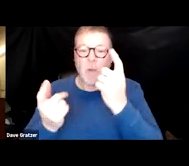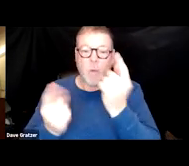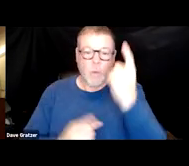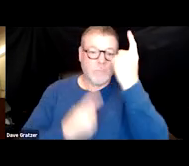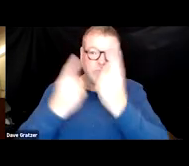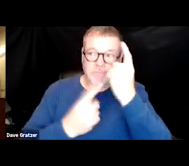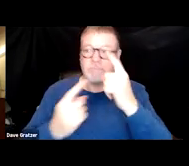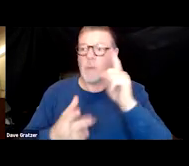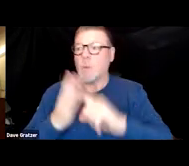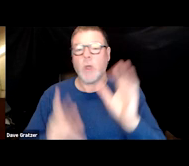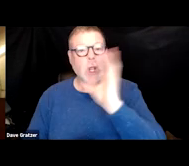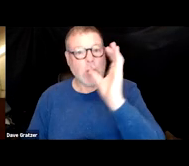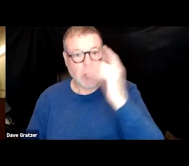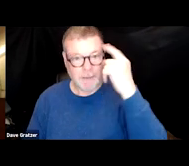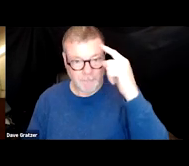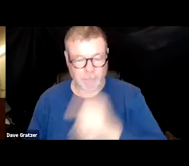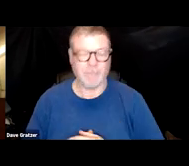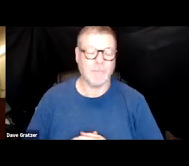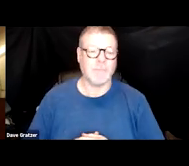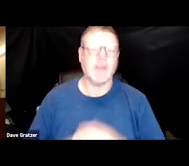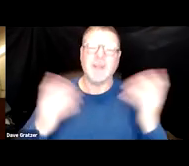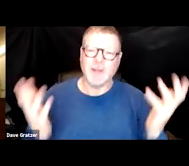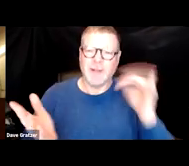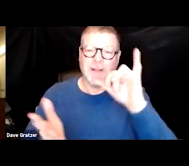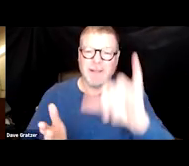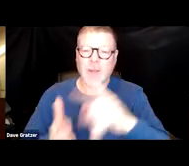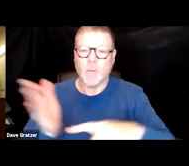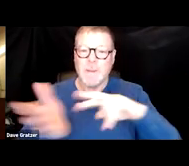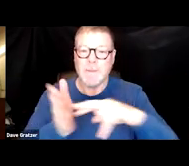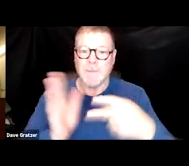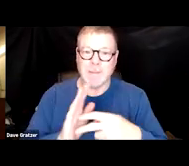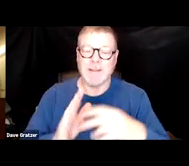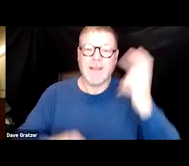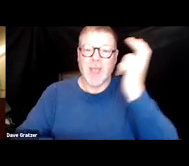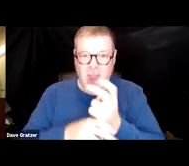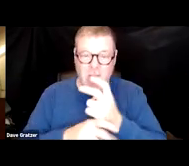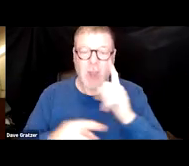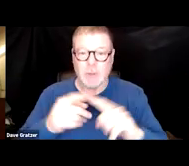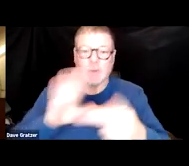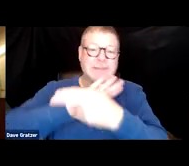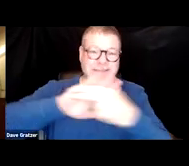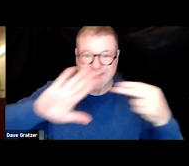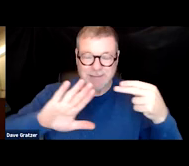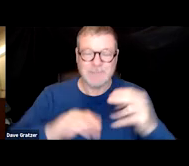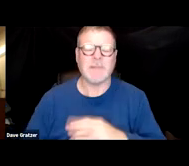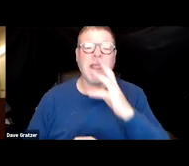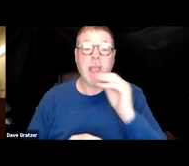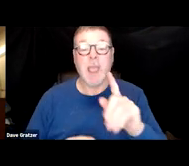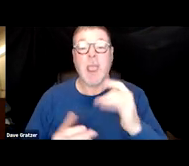or what they're looking at. So that's what makes it, I think, hard right now to diagnose and ultimately treat.